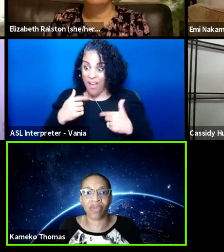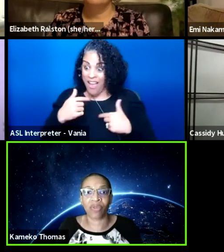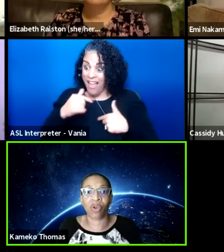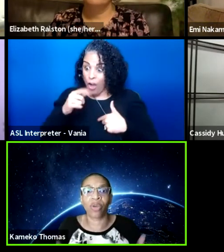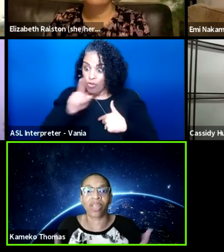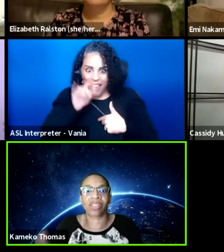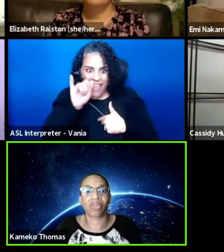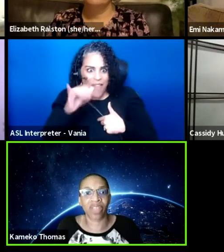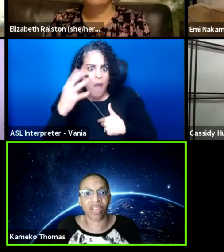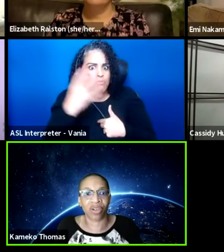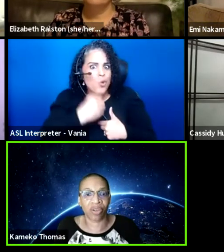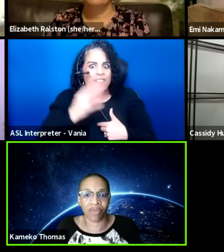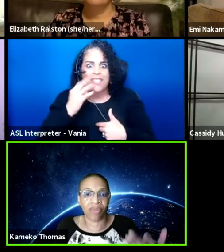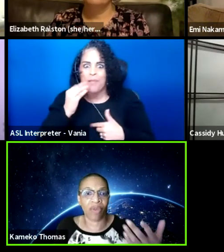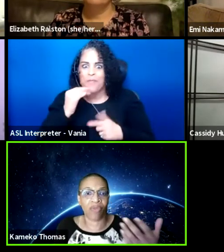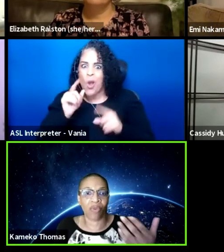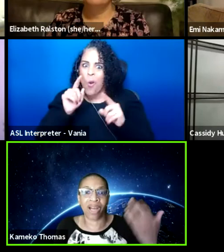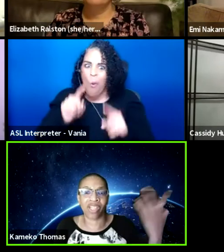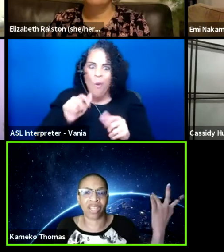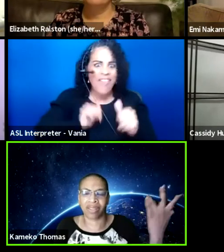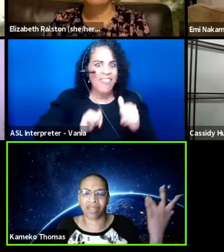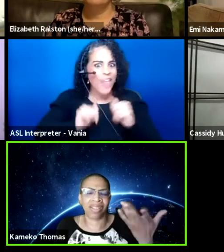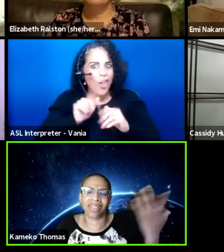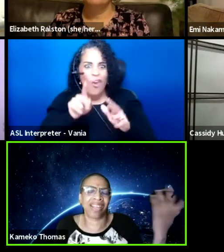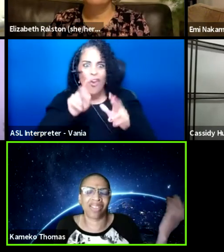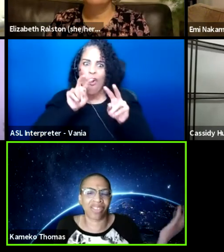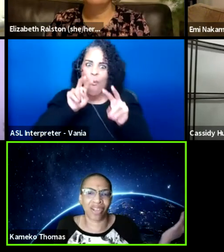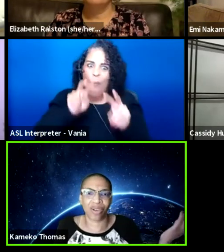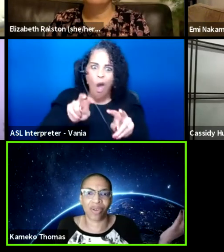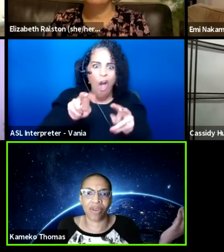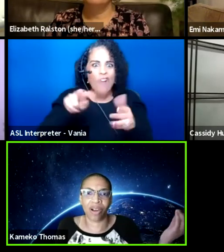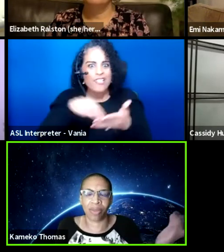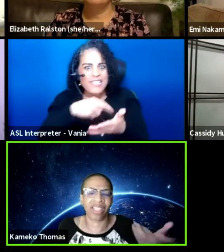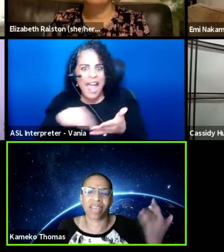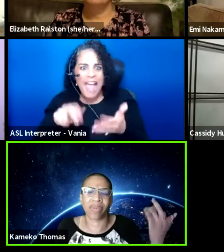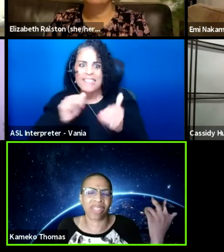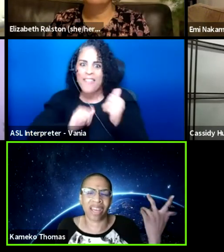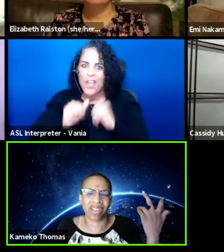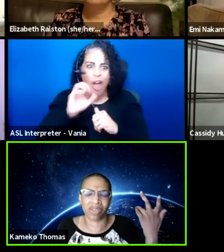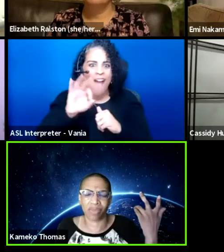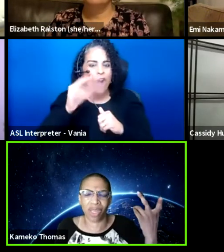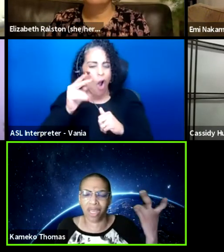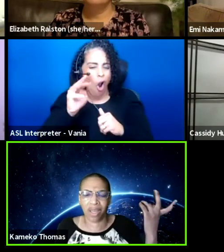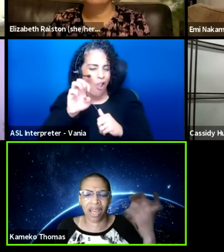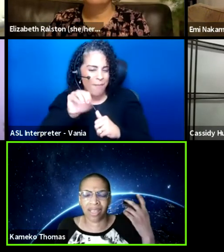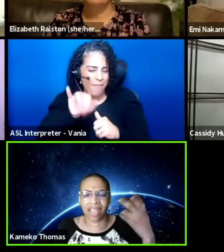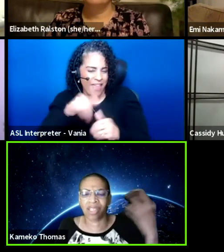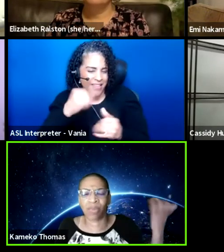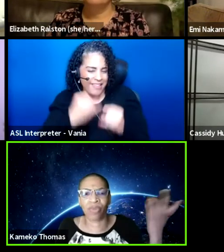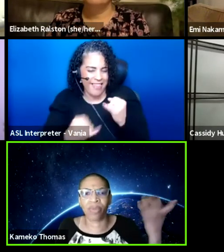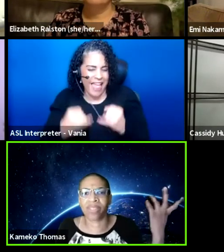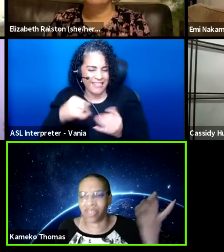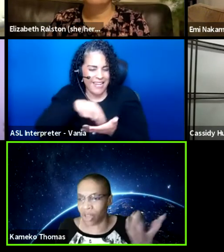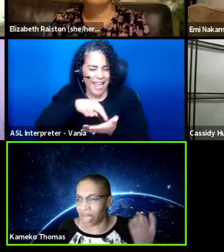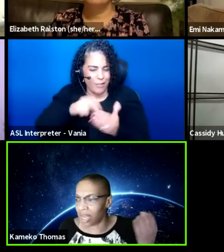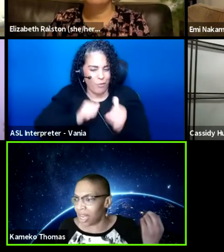of going to the theater, of watching the Dance Theater of Harlem. That was the last dance performance I saw.